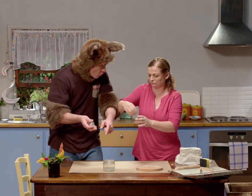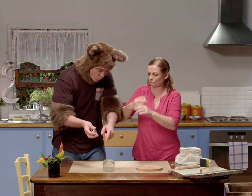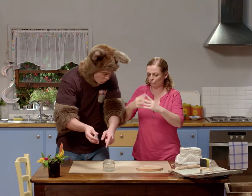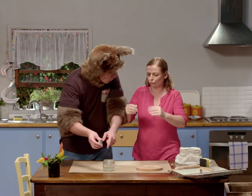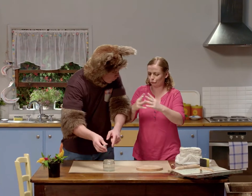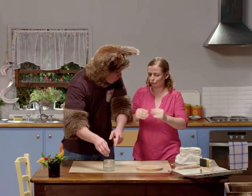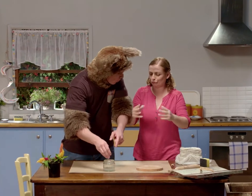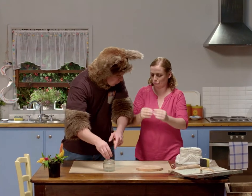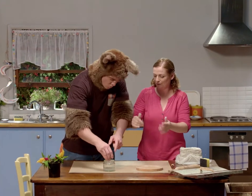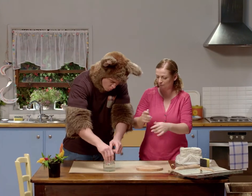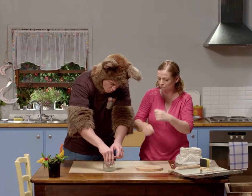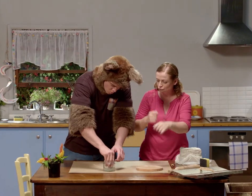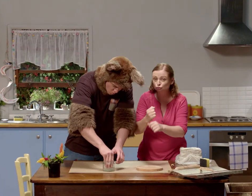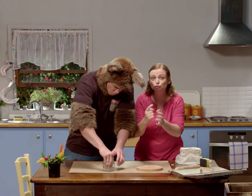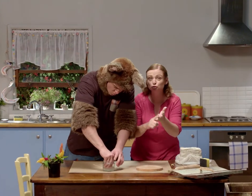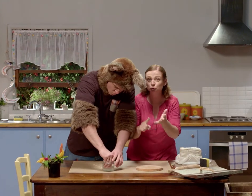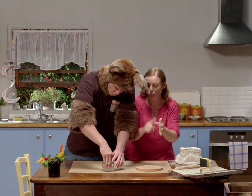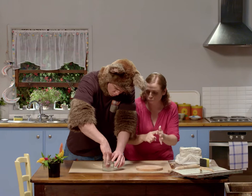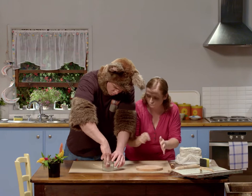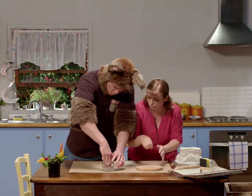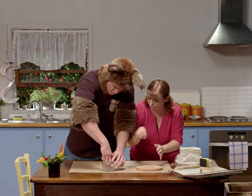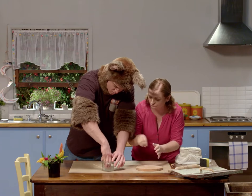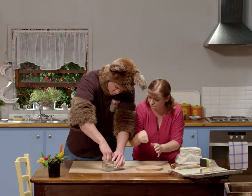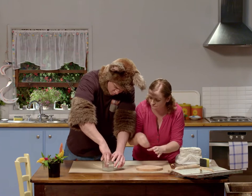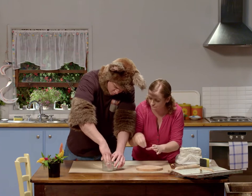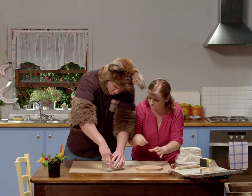And stir it around. Make it all sticky and paste like.